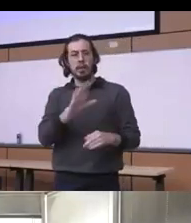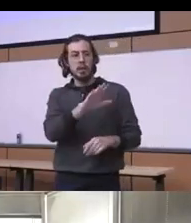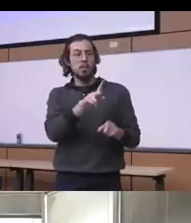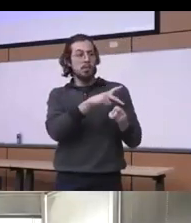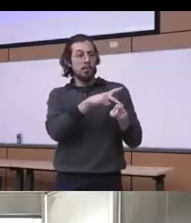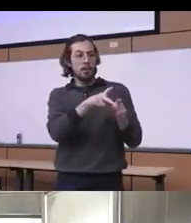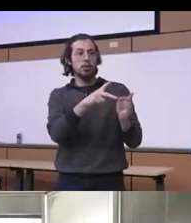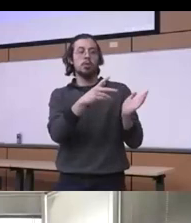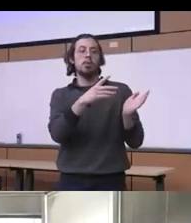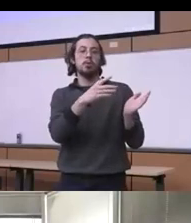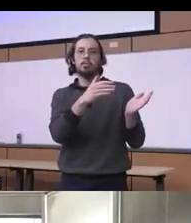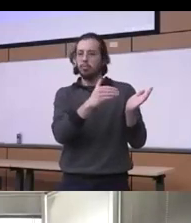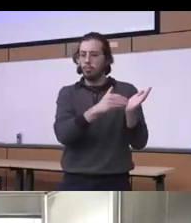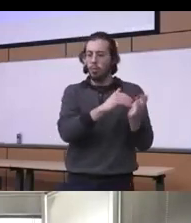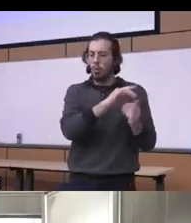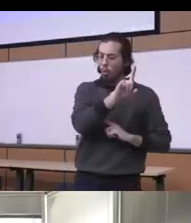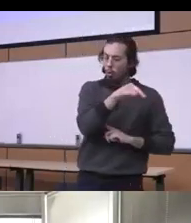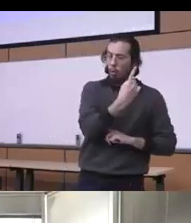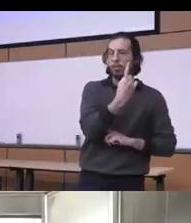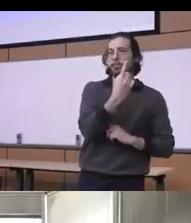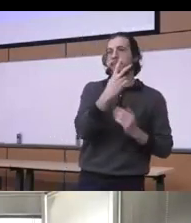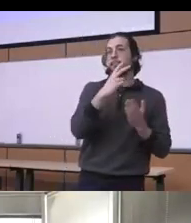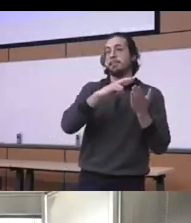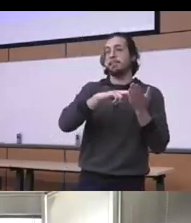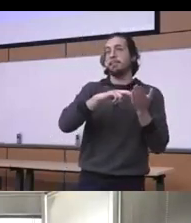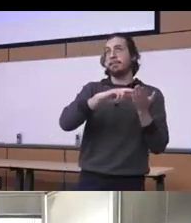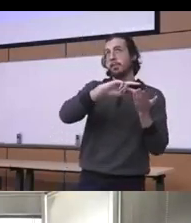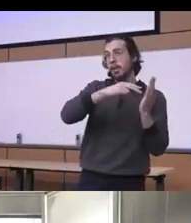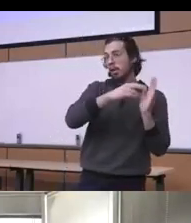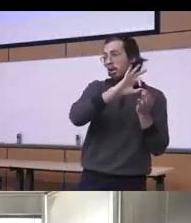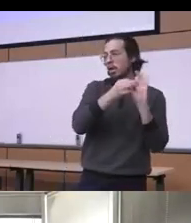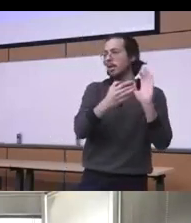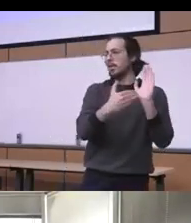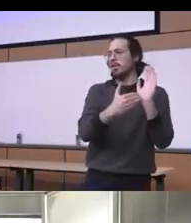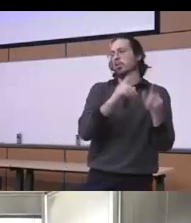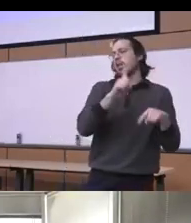which means you know that was interpreted as a doctor could not prescribed Ops was all the